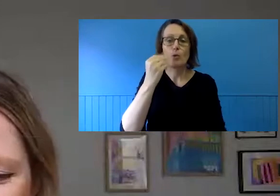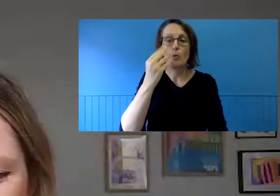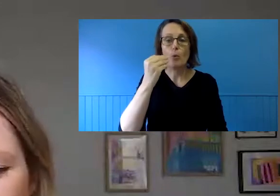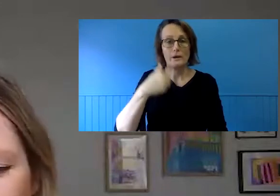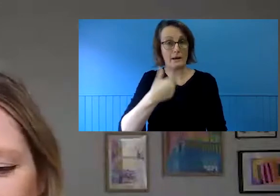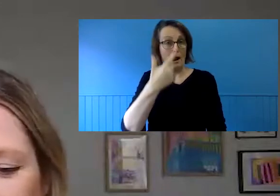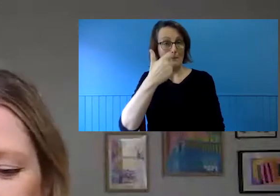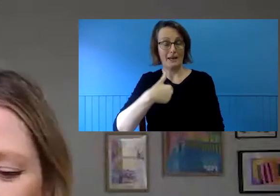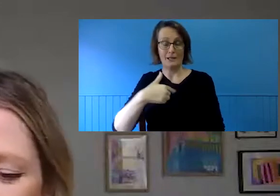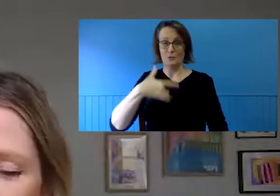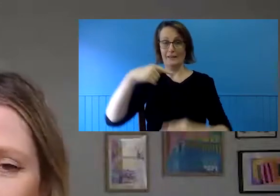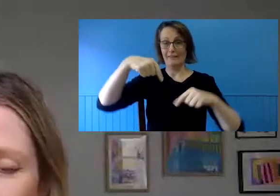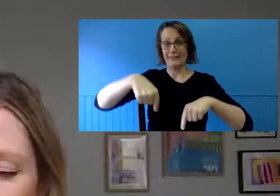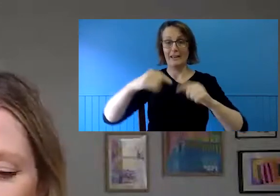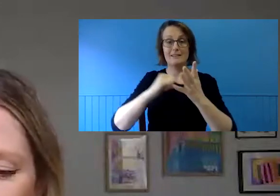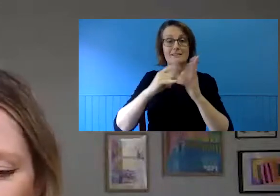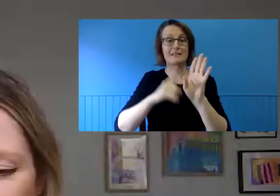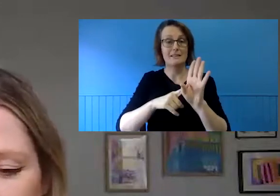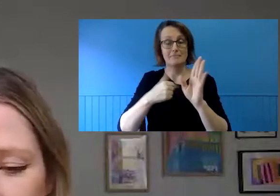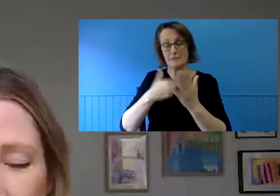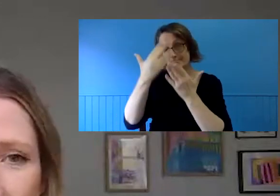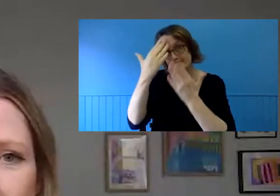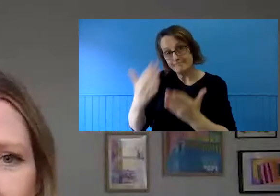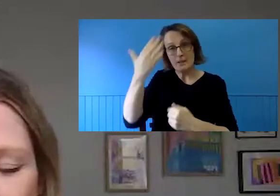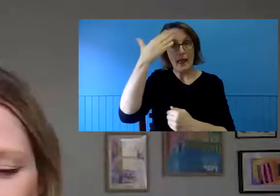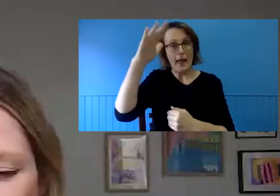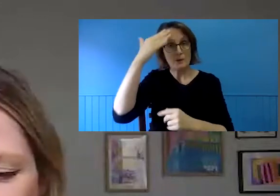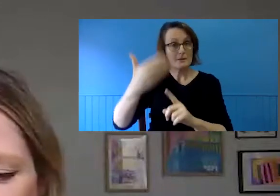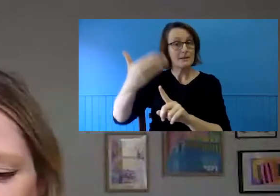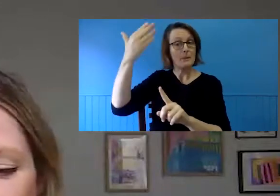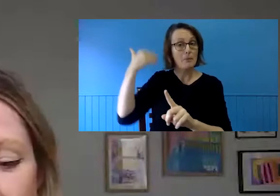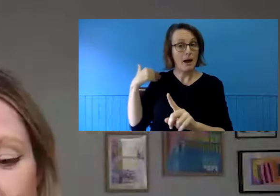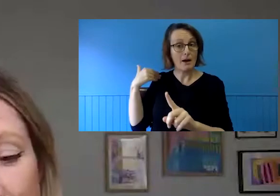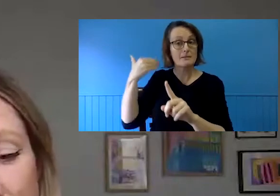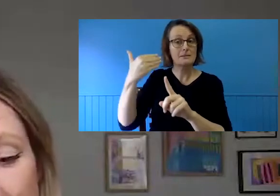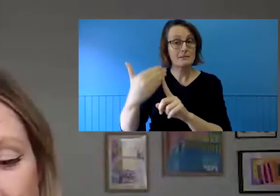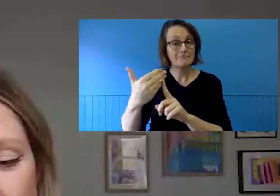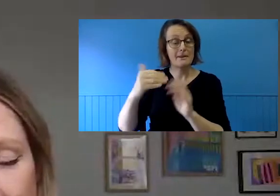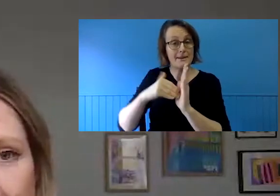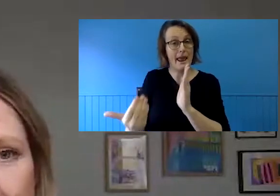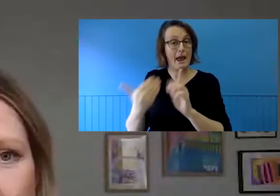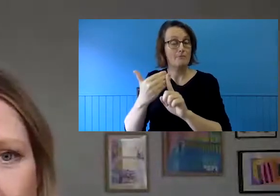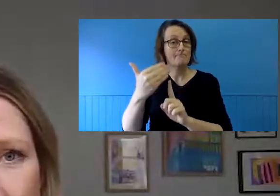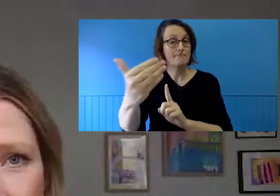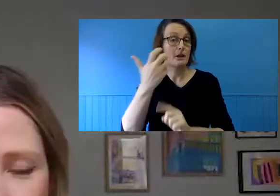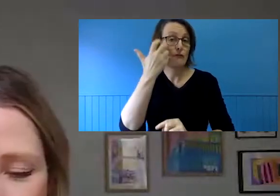I pay my deep respects to their elders, past, present and future, and extend that respect to any Aboriginal and Torres Strait